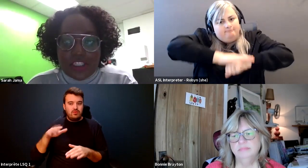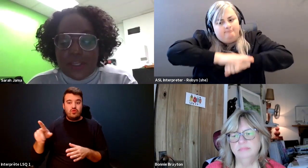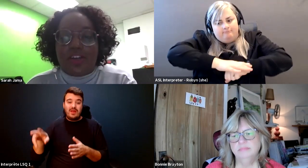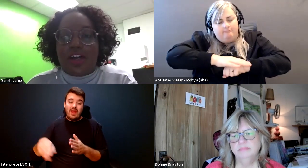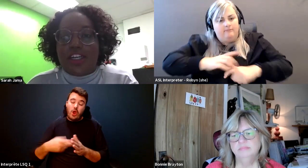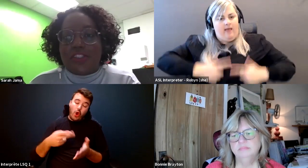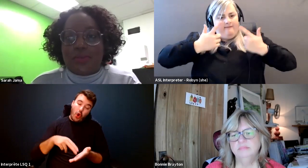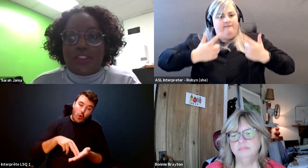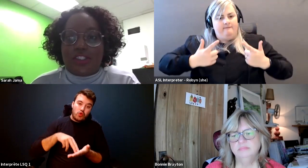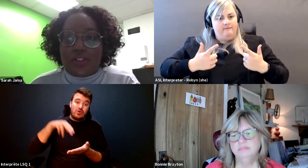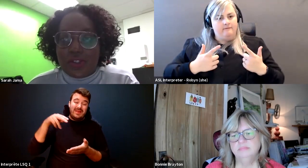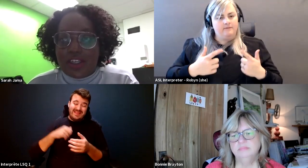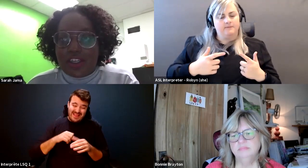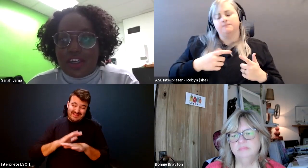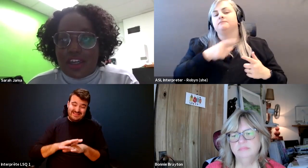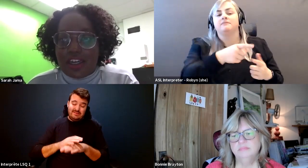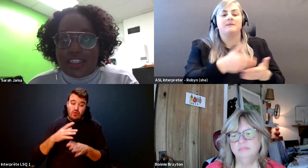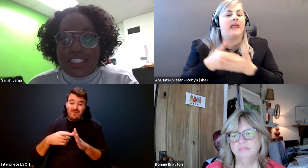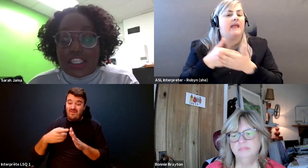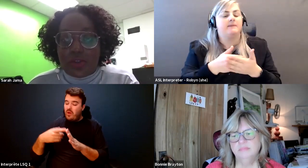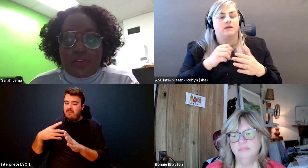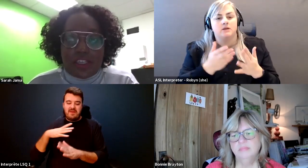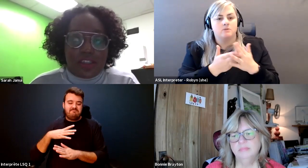Sarah Jama: Despite all odds, was able to continue living.